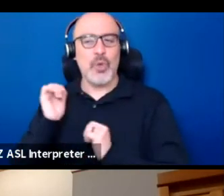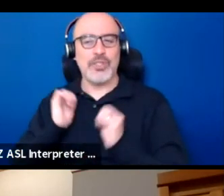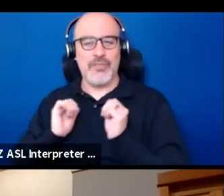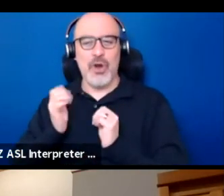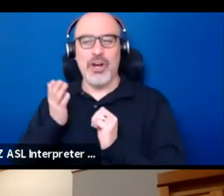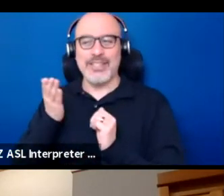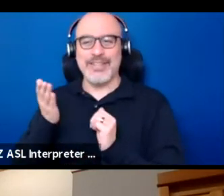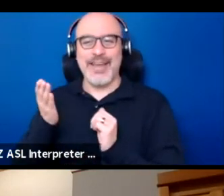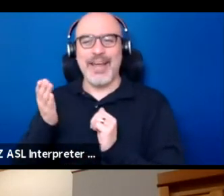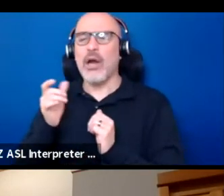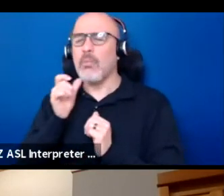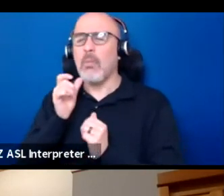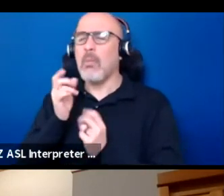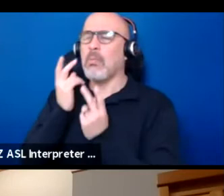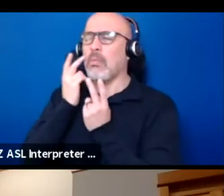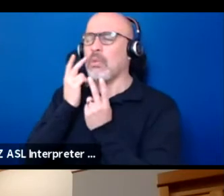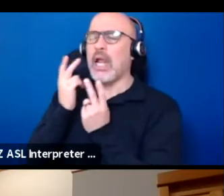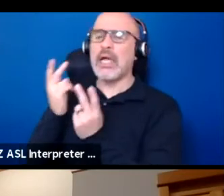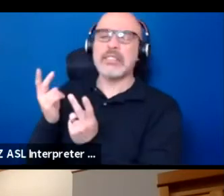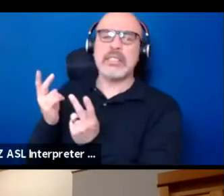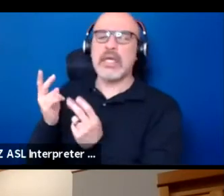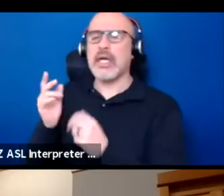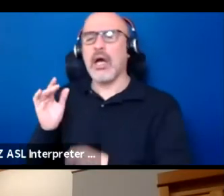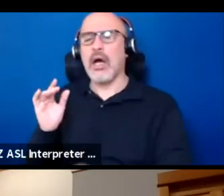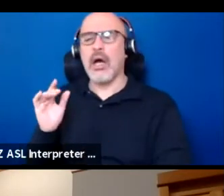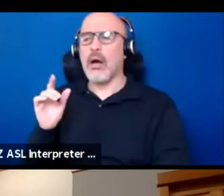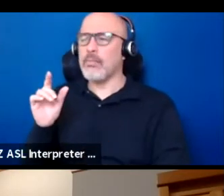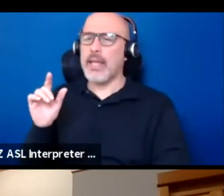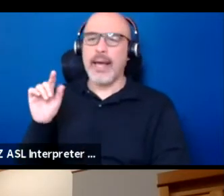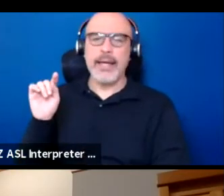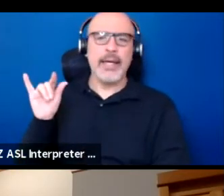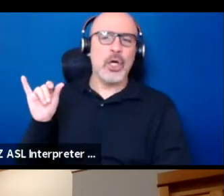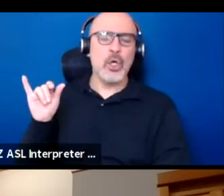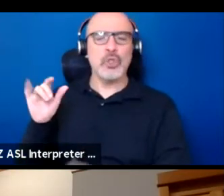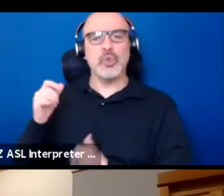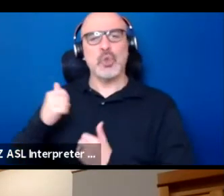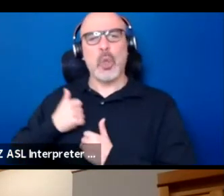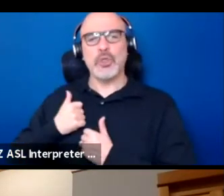not just seeing them as little, you know, toy soldiers. She's putting out in the battlefield here,